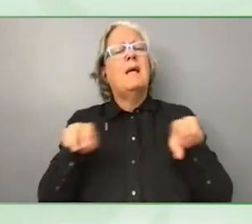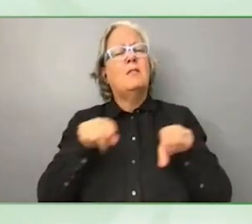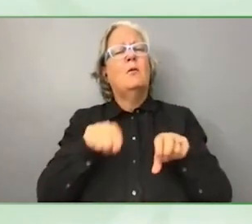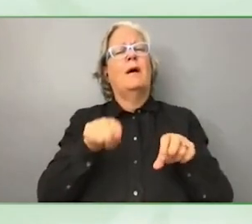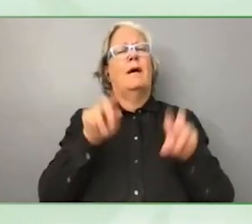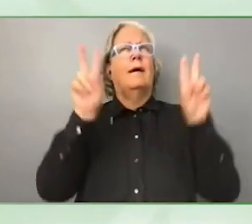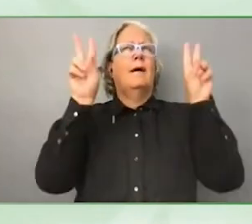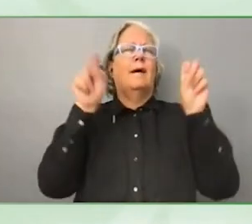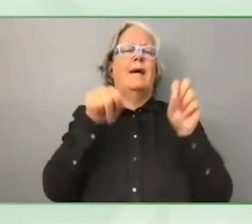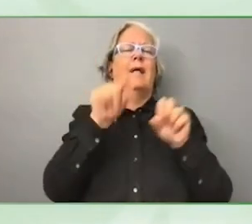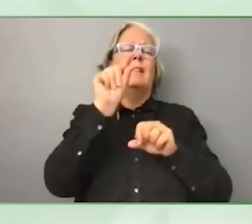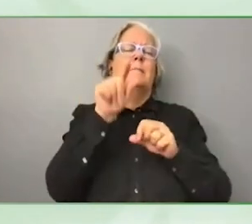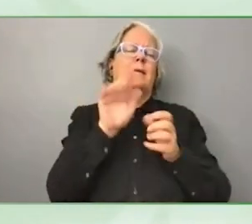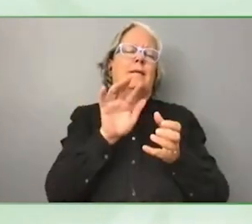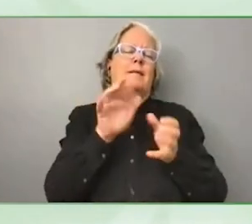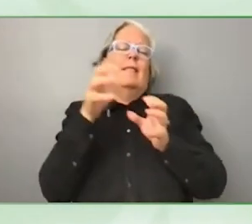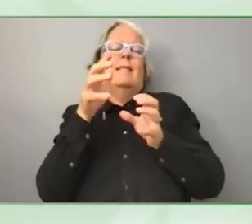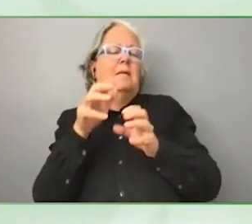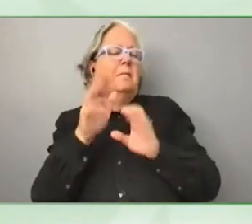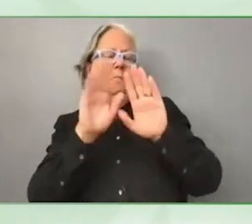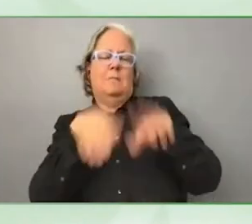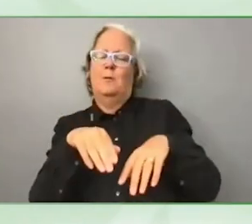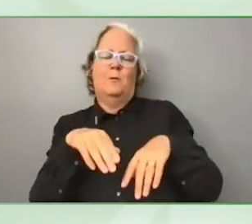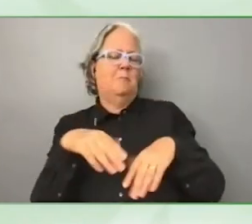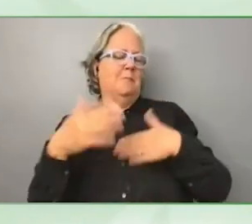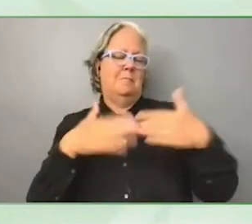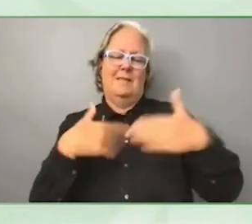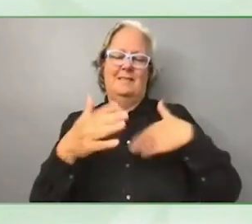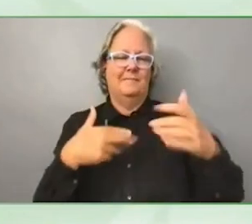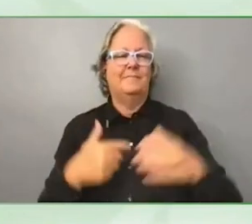I want to identify what I think some of the differences in relation